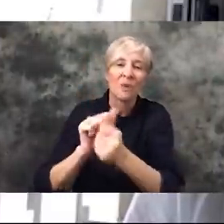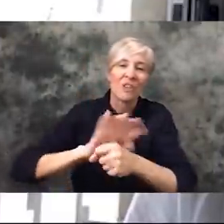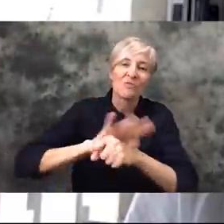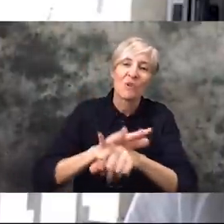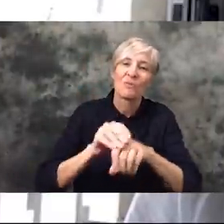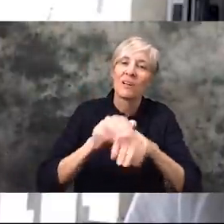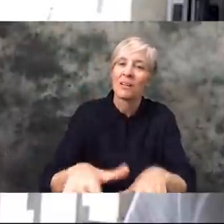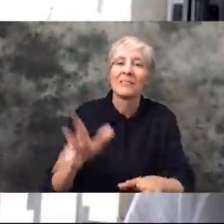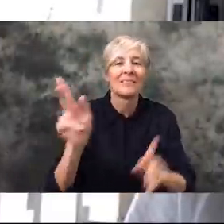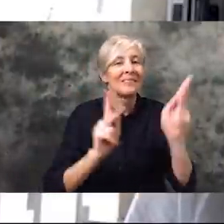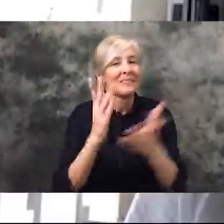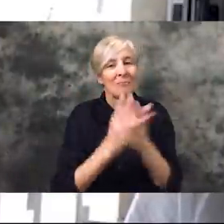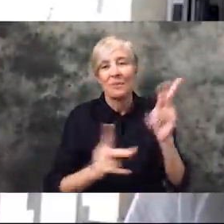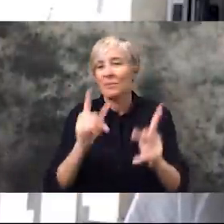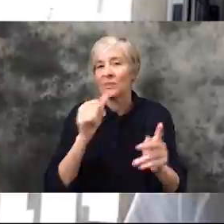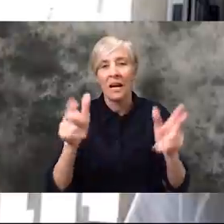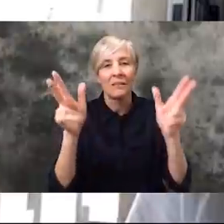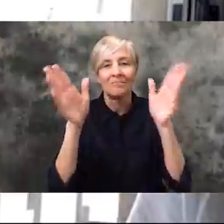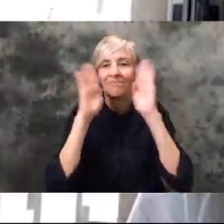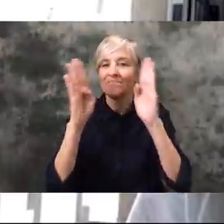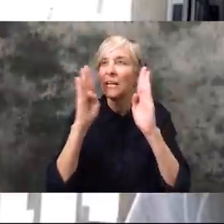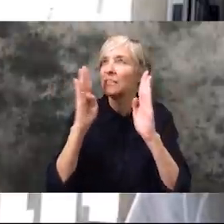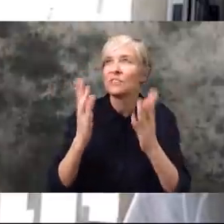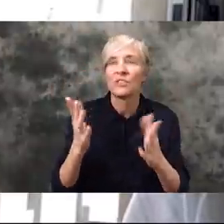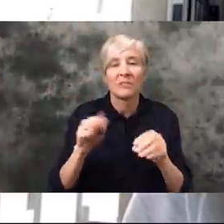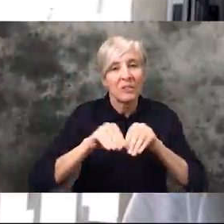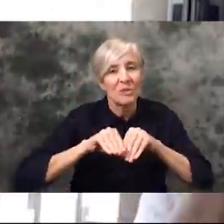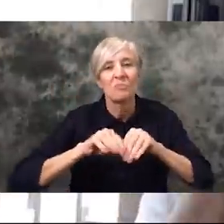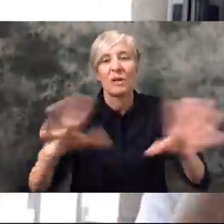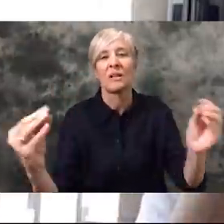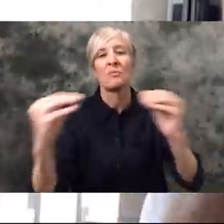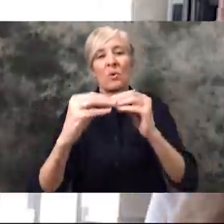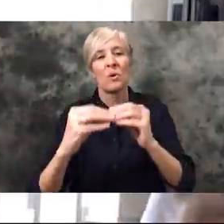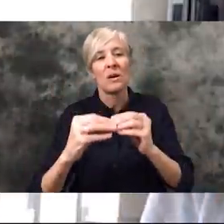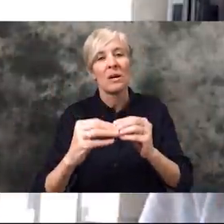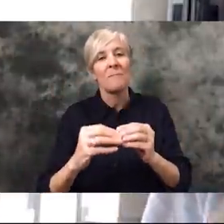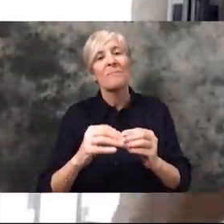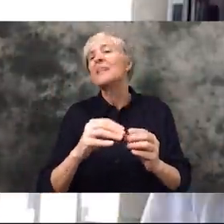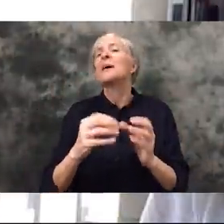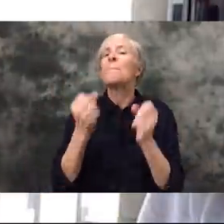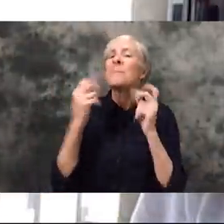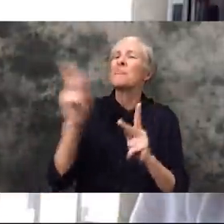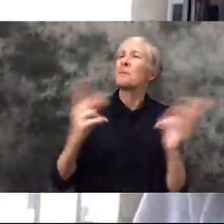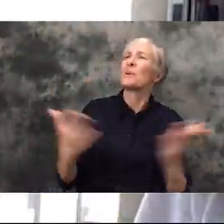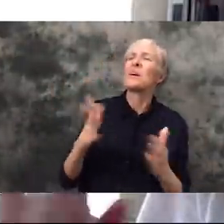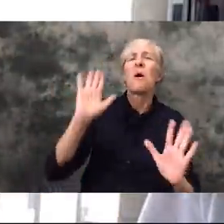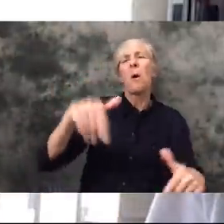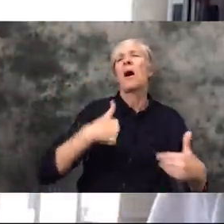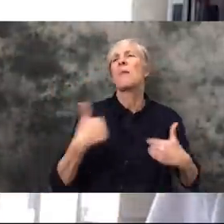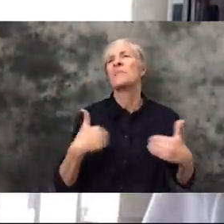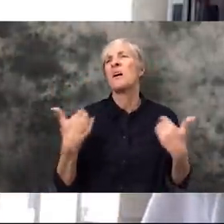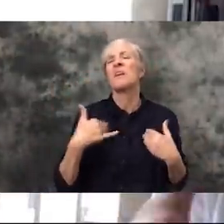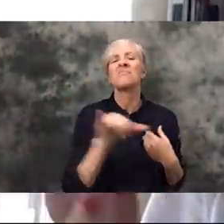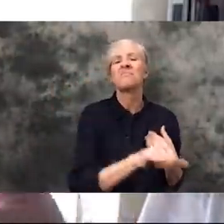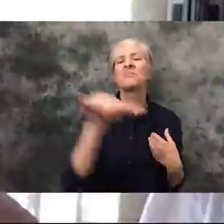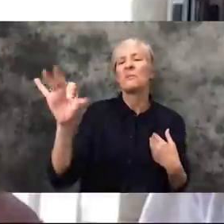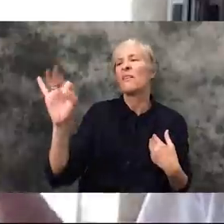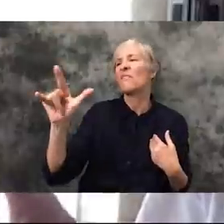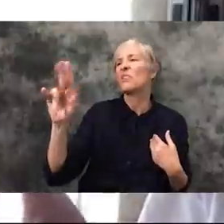some people are not listening and spreading it further. I think a lot of people are going I'm young it's just like a flu, I'll get over it - and